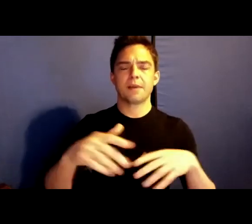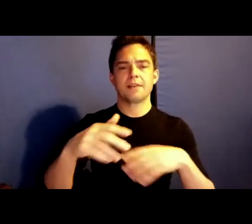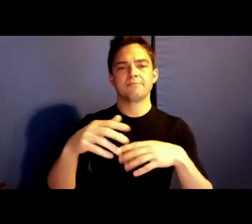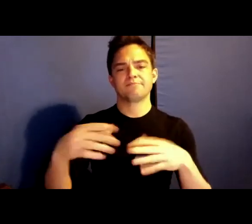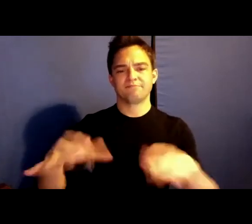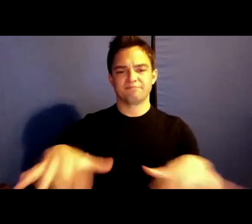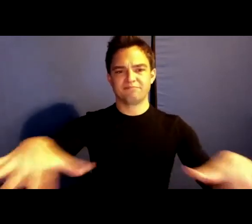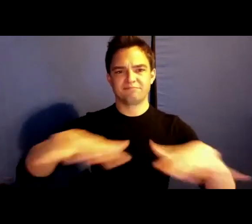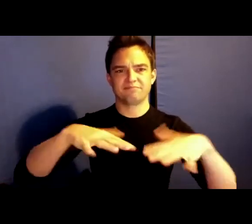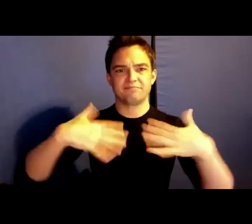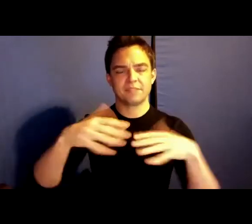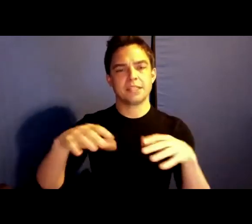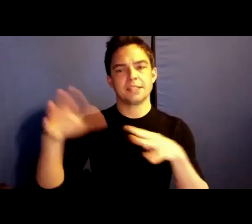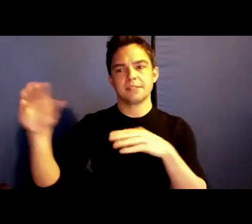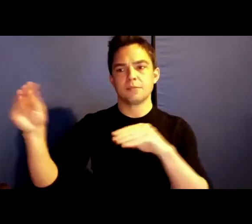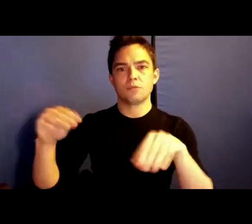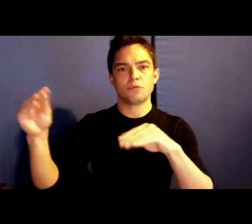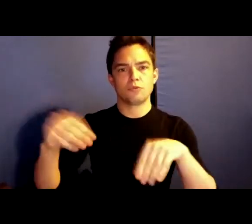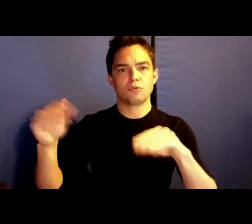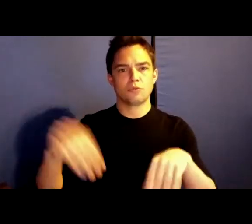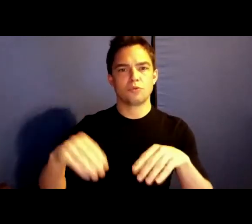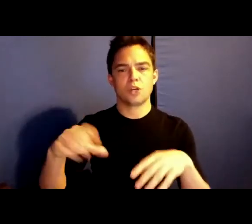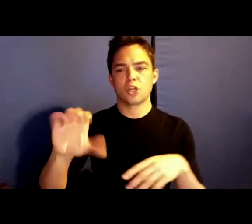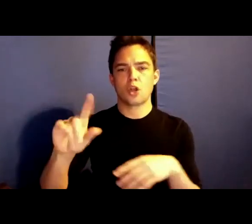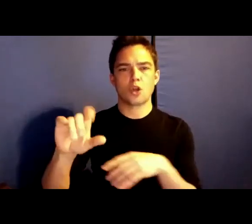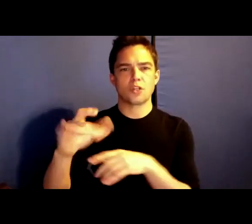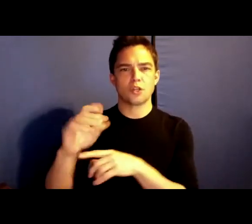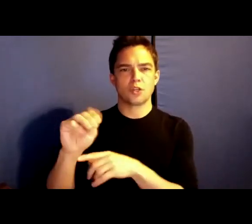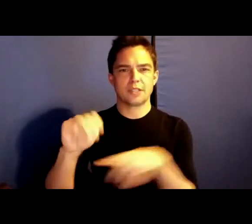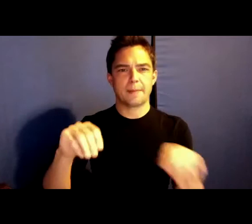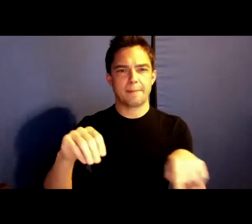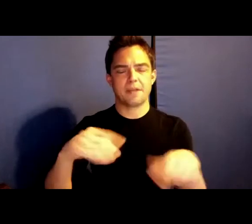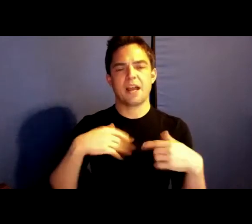settler colonialism. And I speak to you as a white settler of this